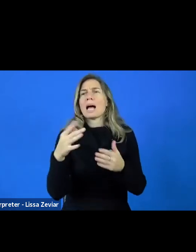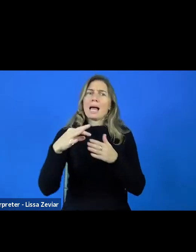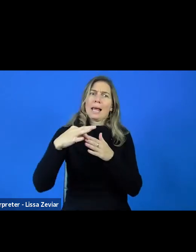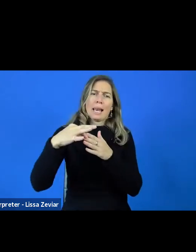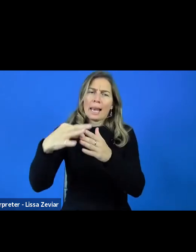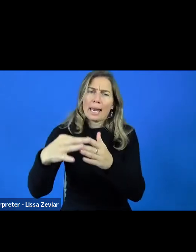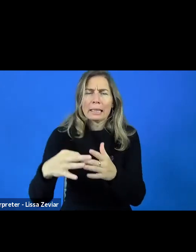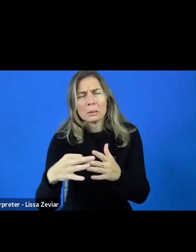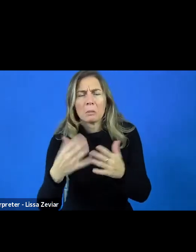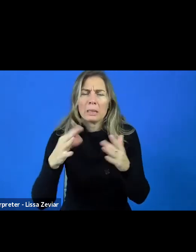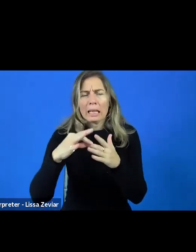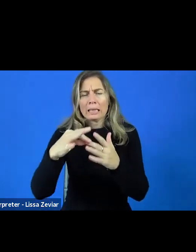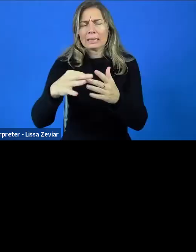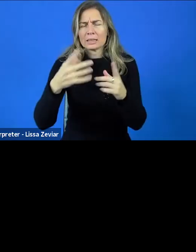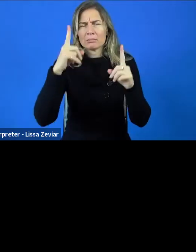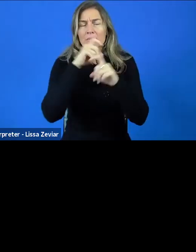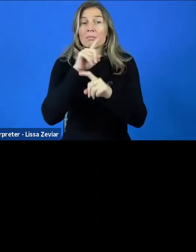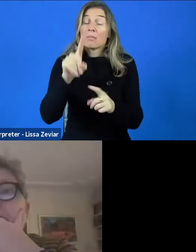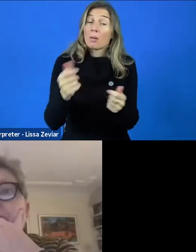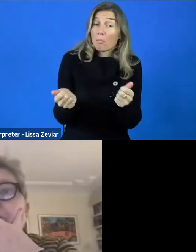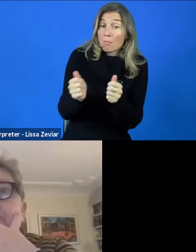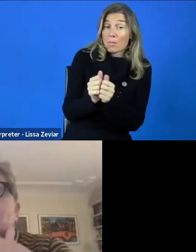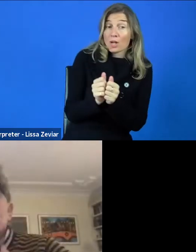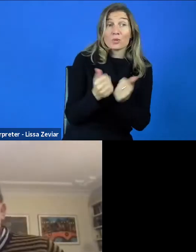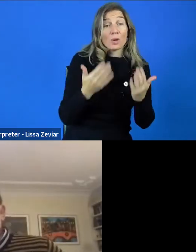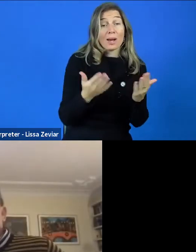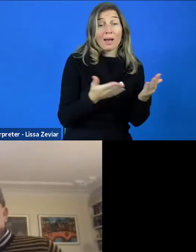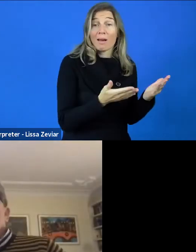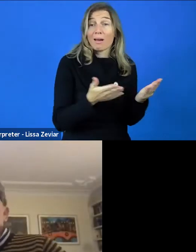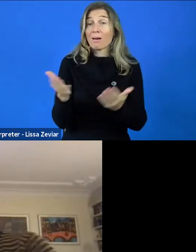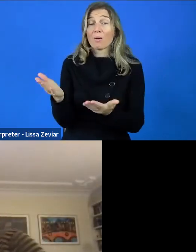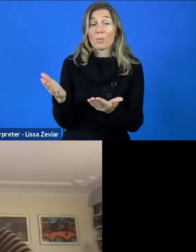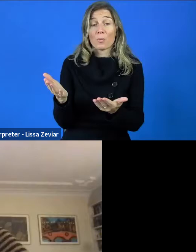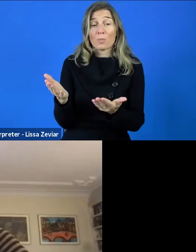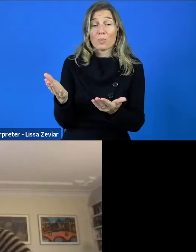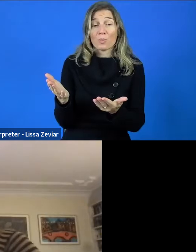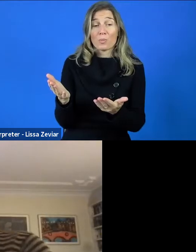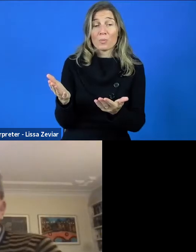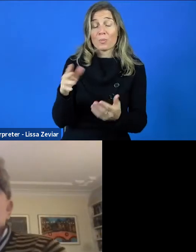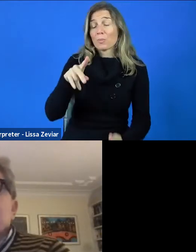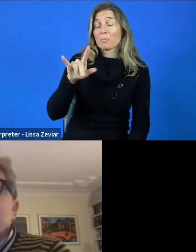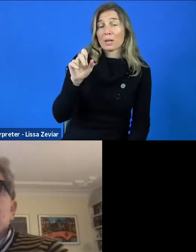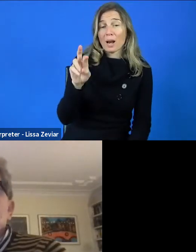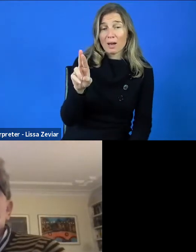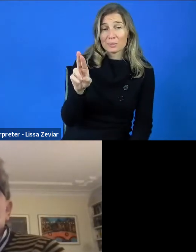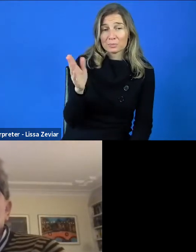So, Pilar, thank you very much. I give you the floor. Thank you very much and good morning.